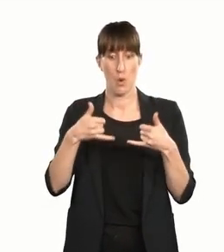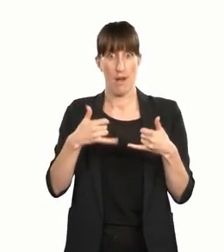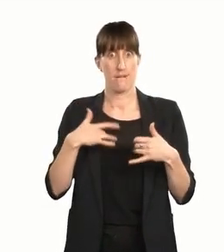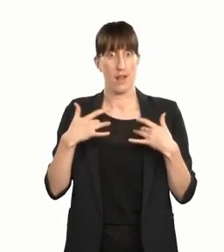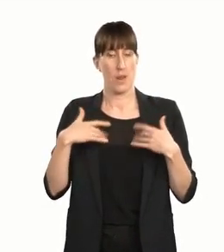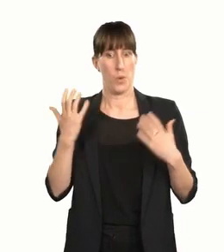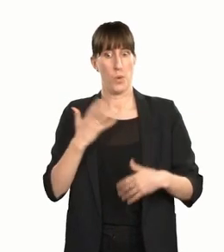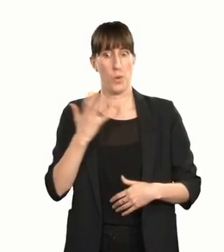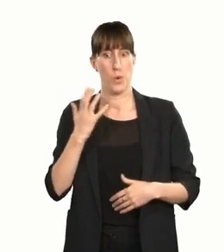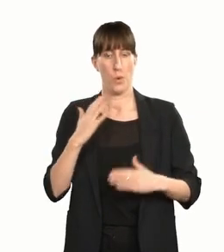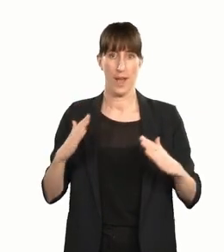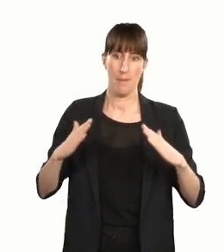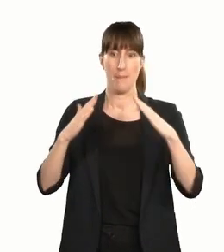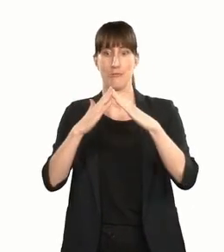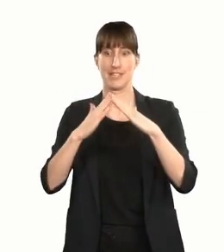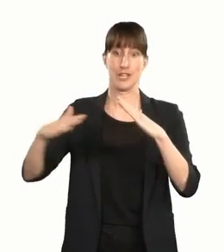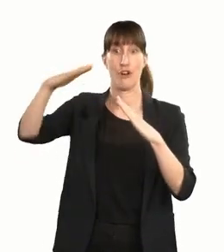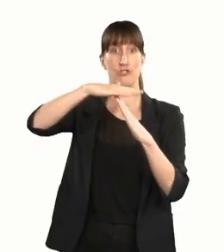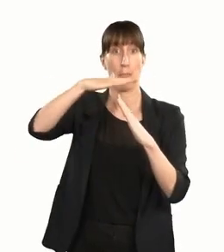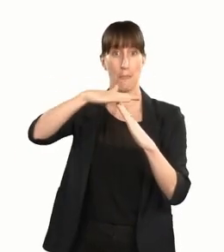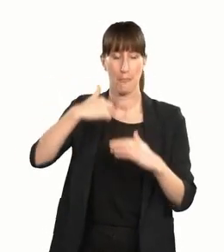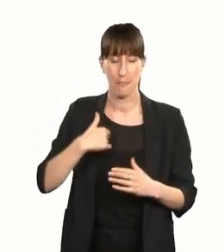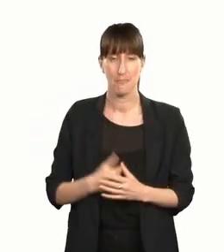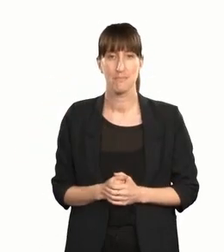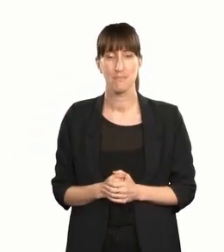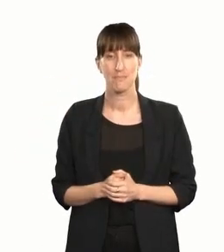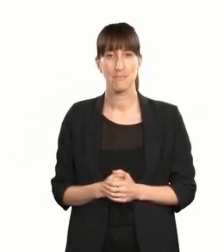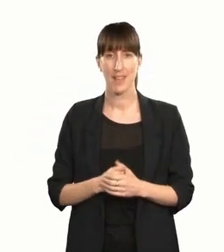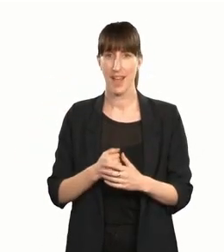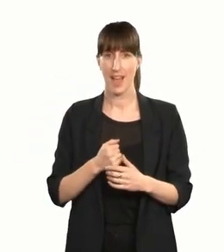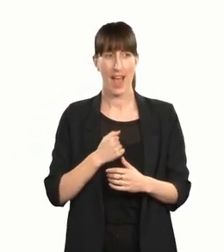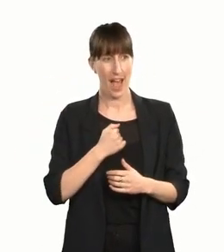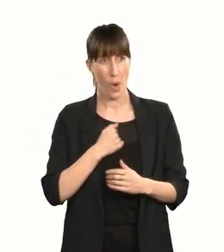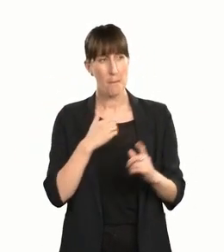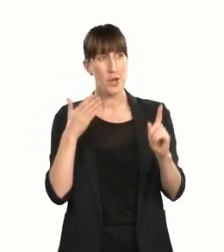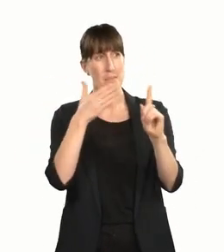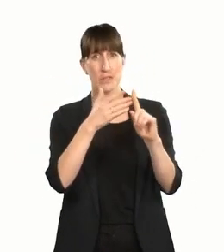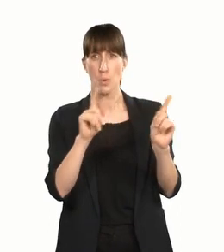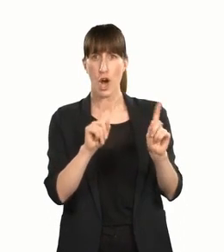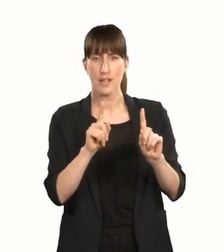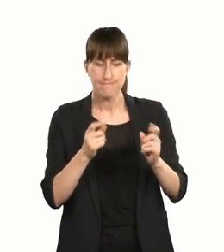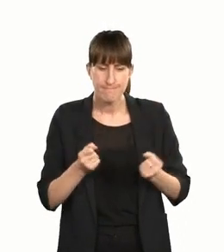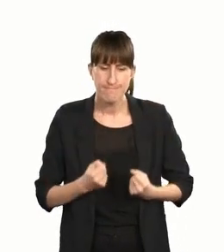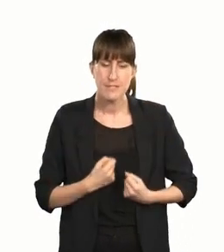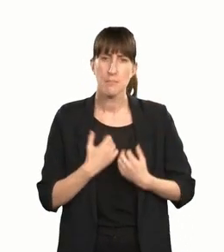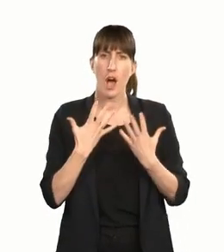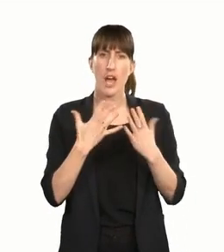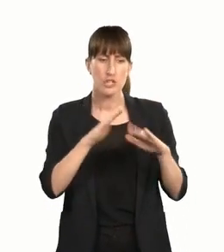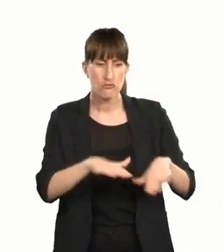feeling as though we are on top of a maunga — mountain — right now. Our purpose is to inspire children and young people of all backgrounds